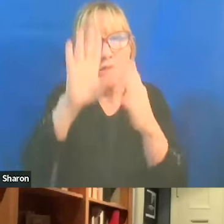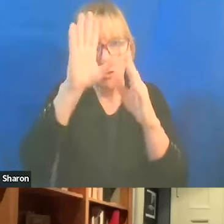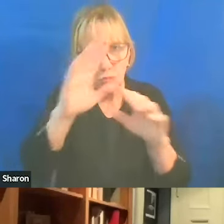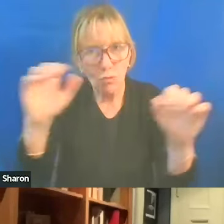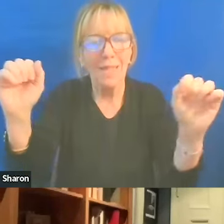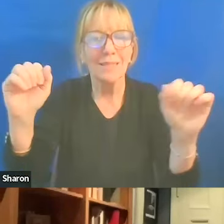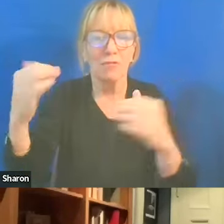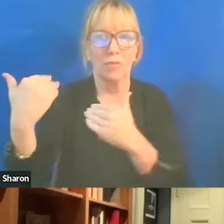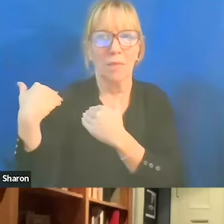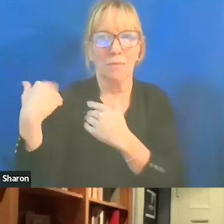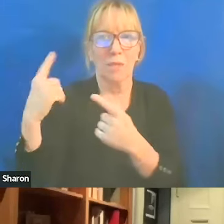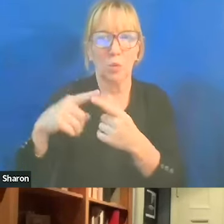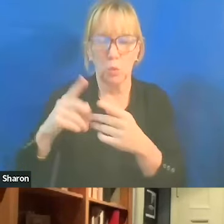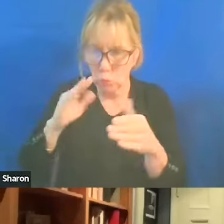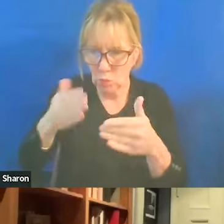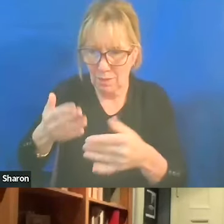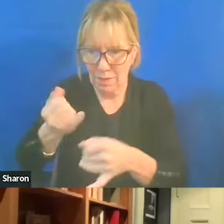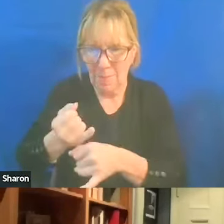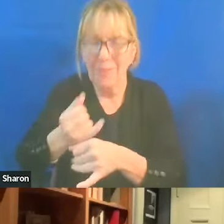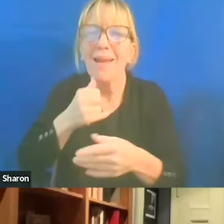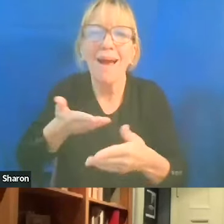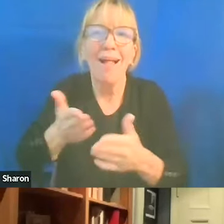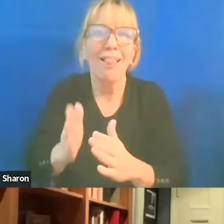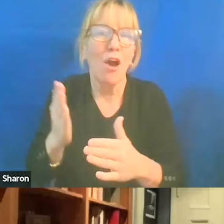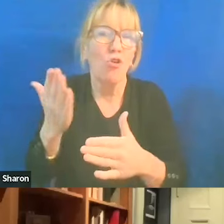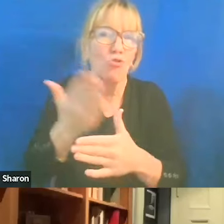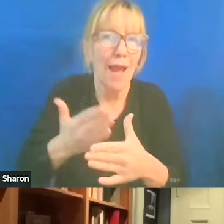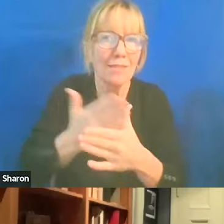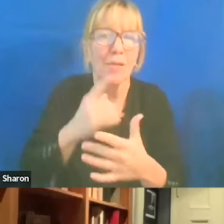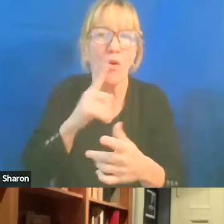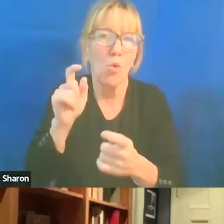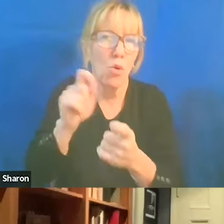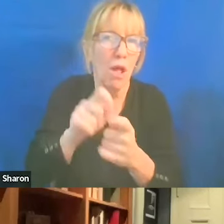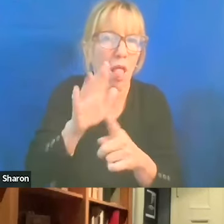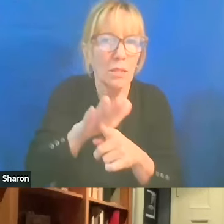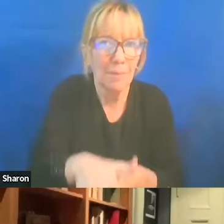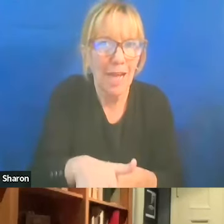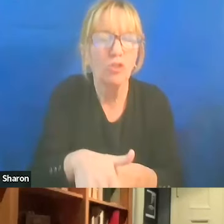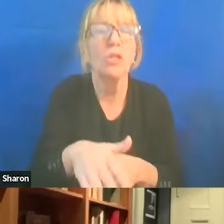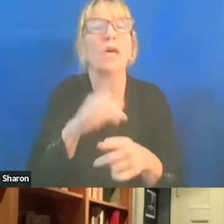to not allow harassment, not allow intimidation, to keep it open to ideas, and so forth.